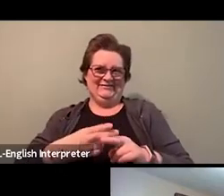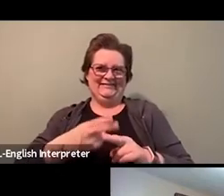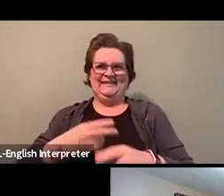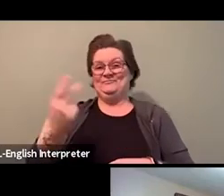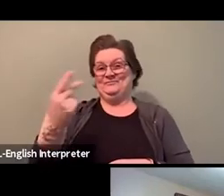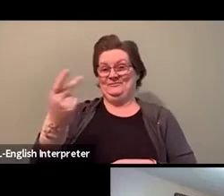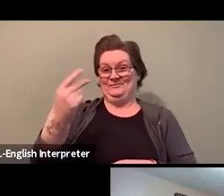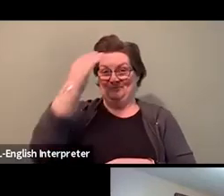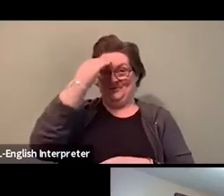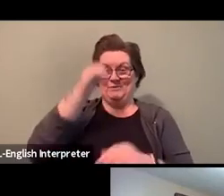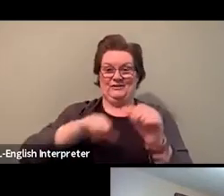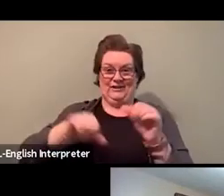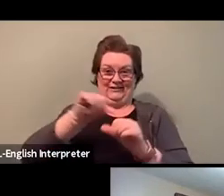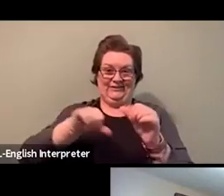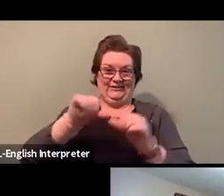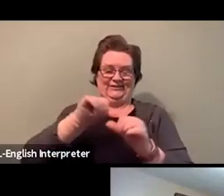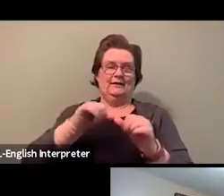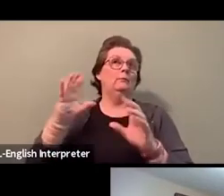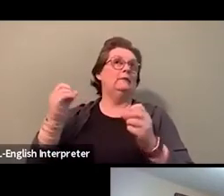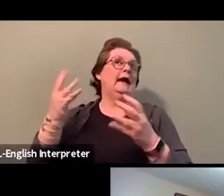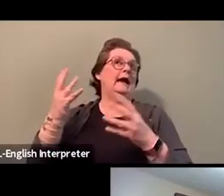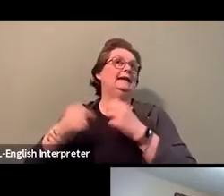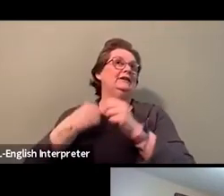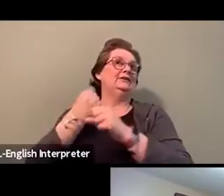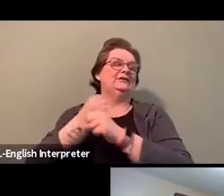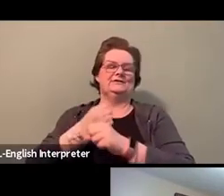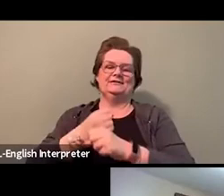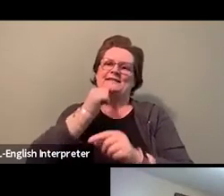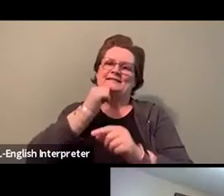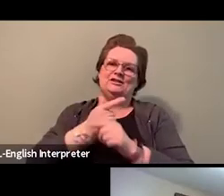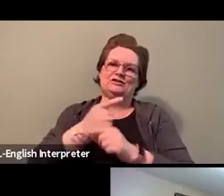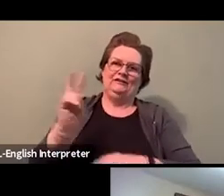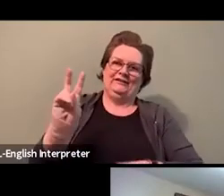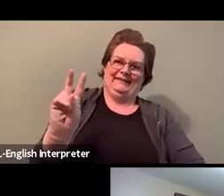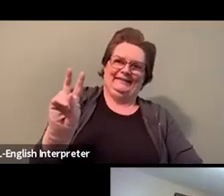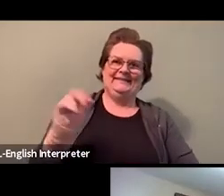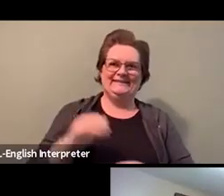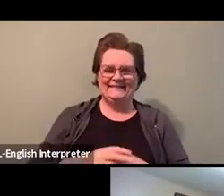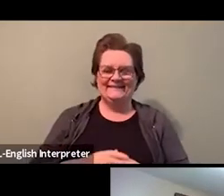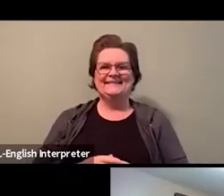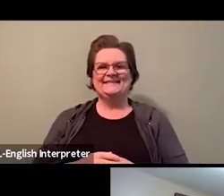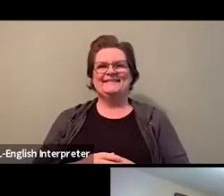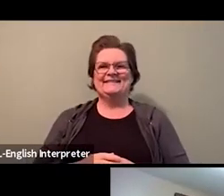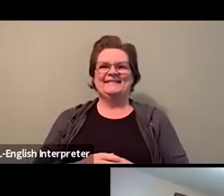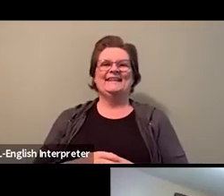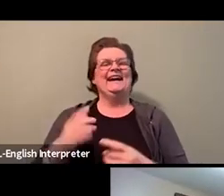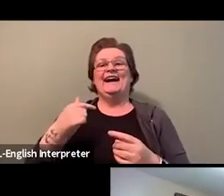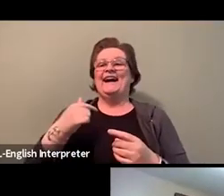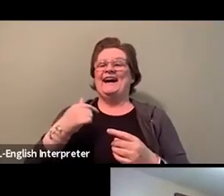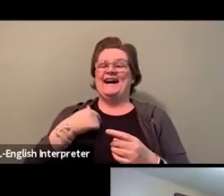when I call you Sister V, it's a very long time. And I'm so honored to do this work alongside with you,